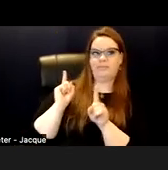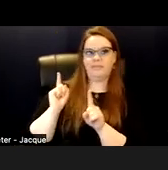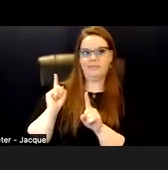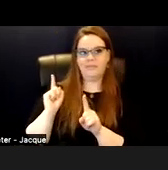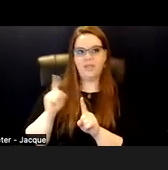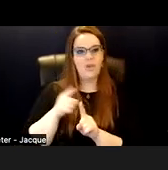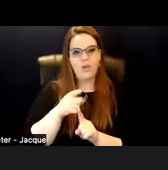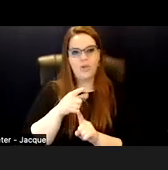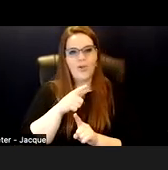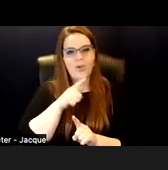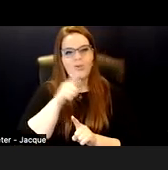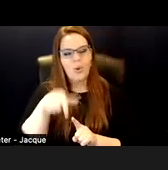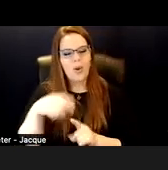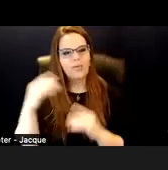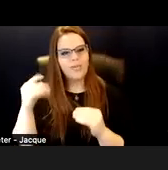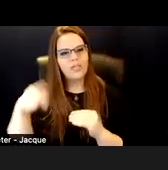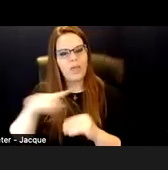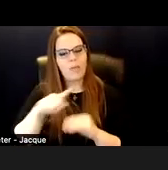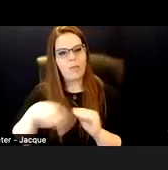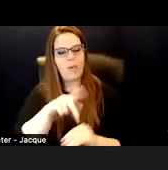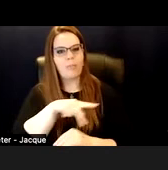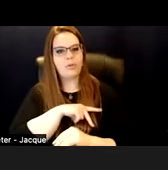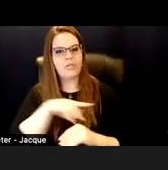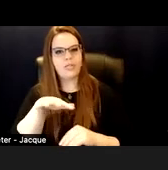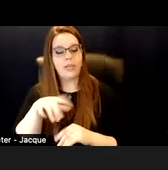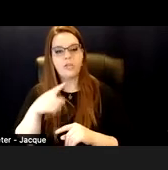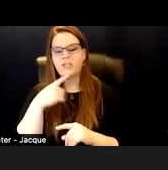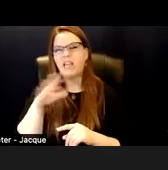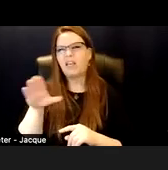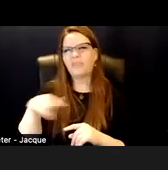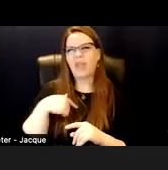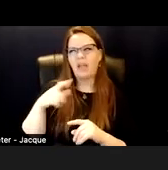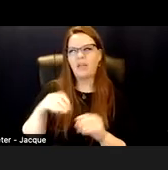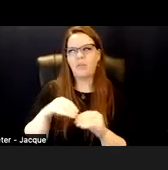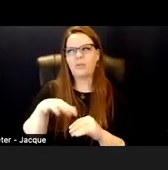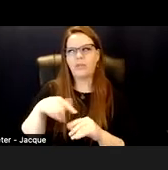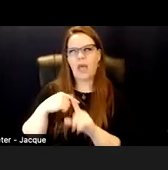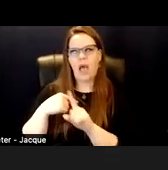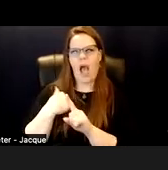Simply say, I need a little more space. I'm going to move over here. You also don't need to teach them how to handle their emotions.